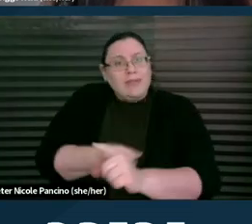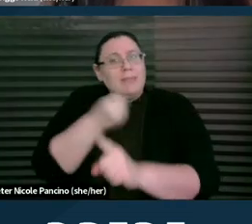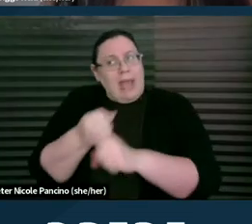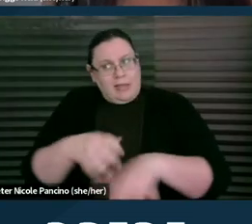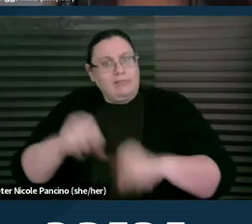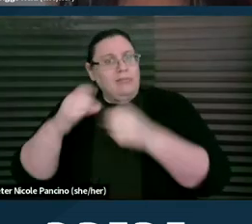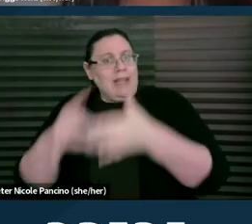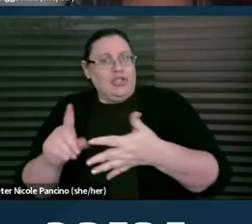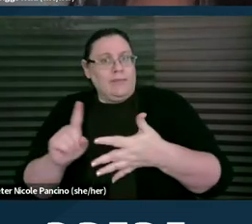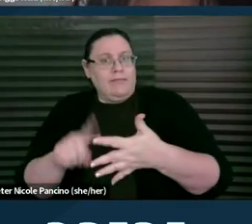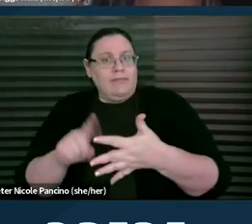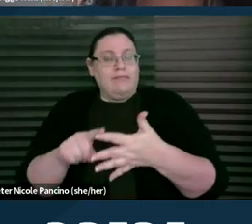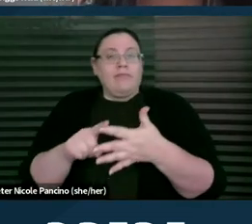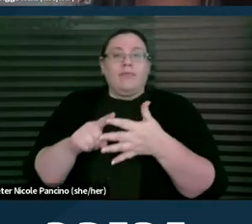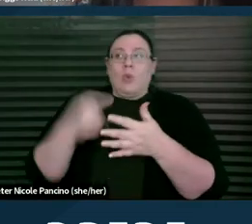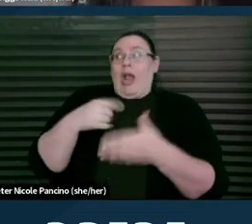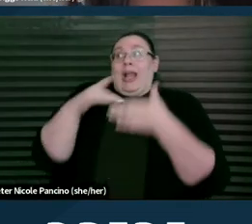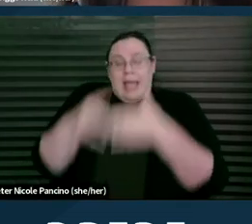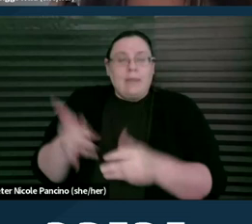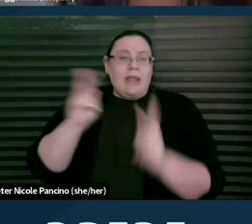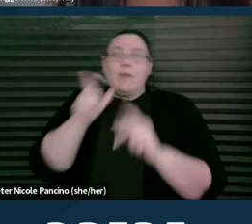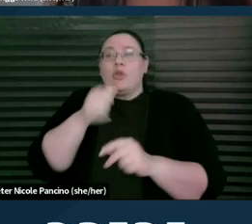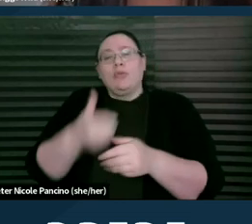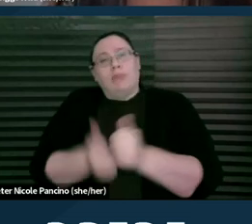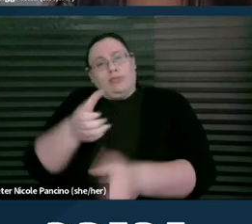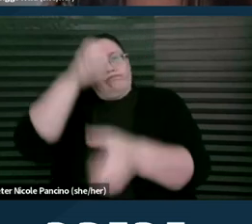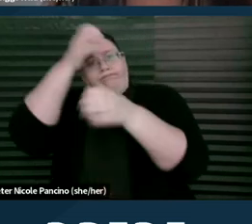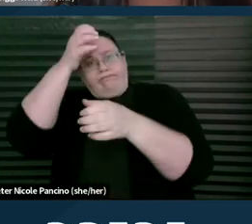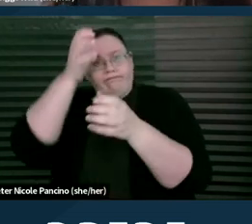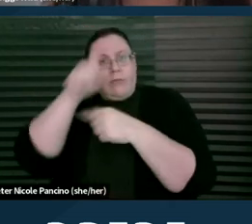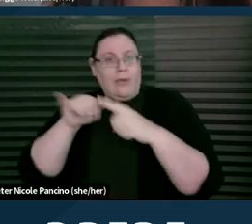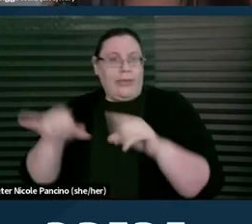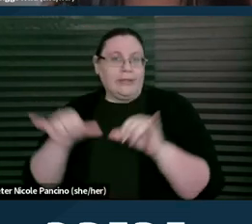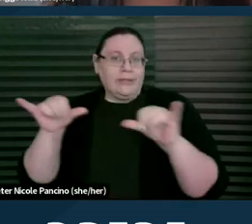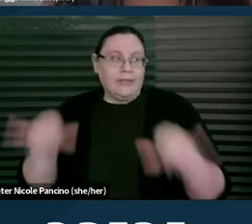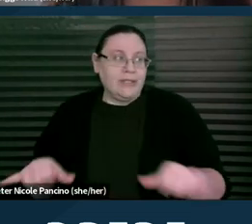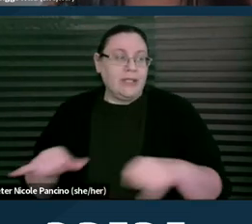we are led by those who know the most about these systems. So the voices that we should be highlighting